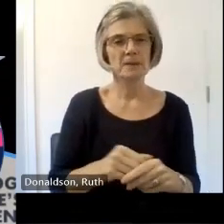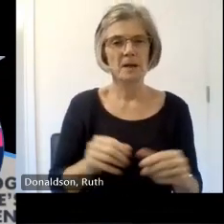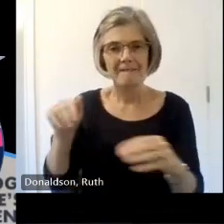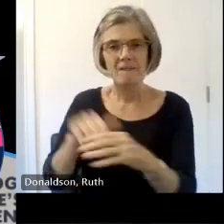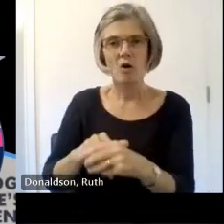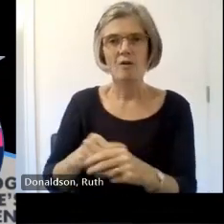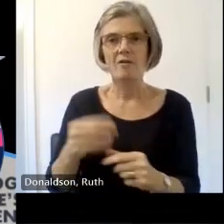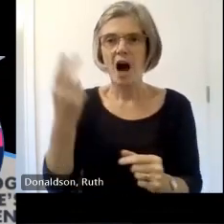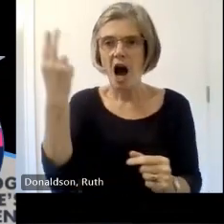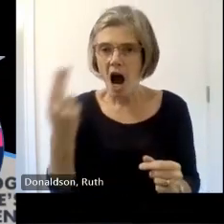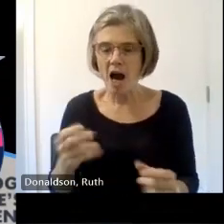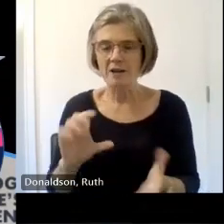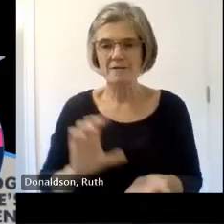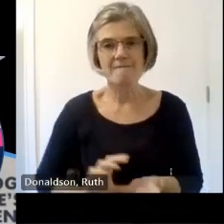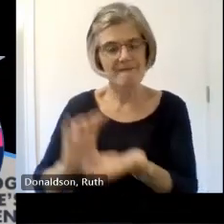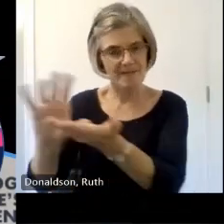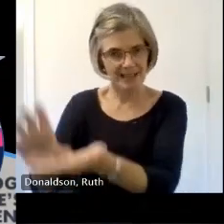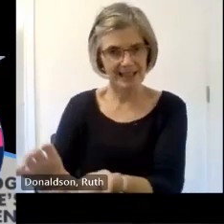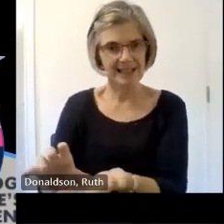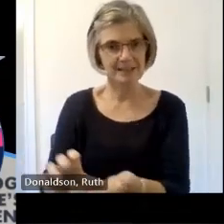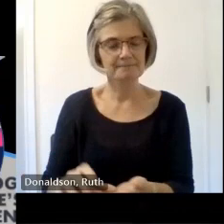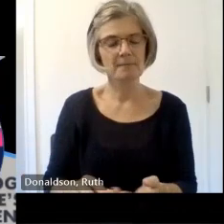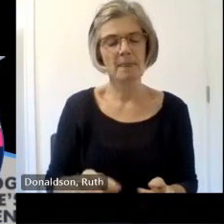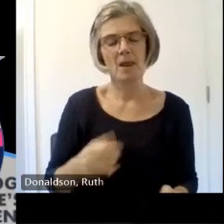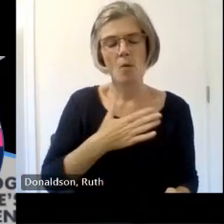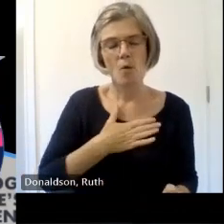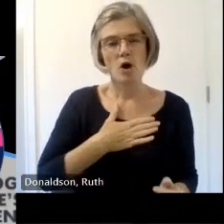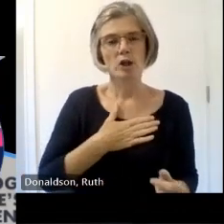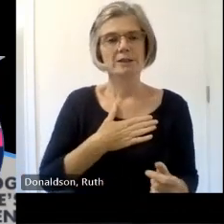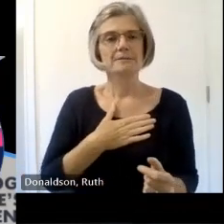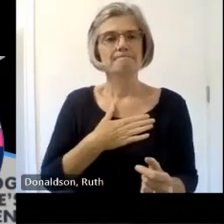a to Foster not only a sense of community ownership but a cultural shift one in which